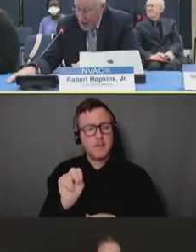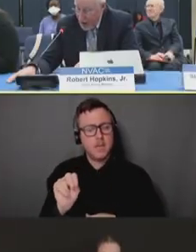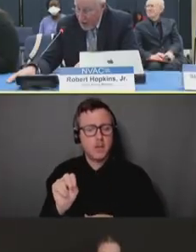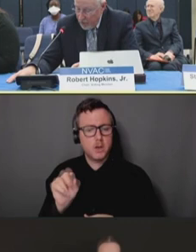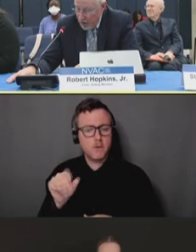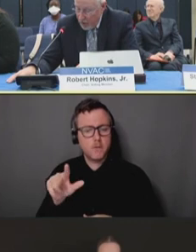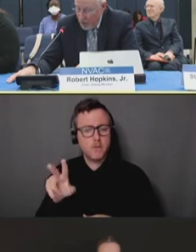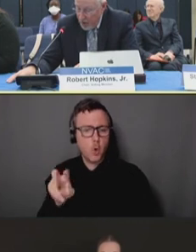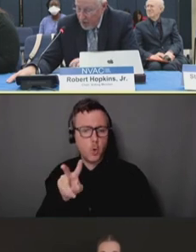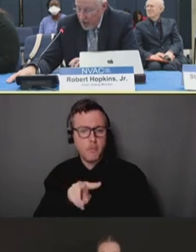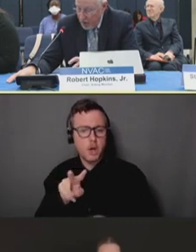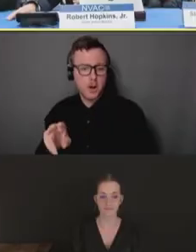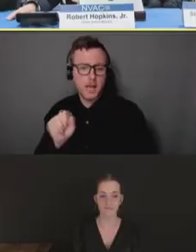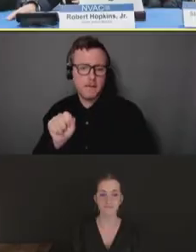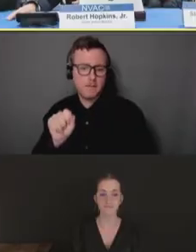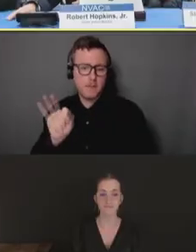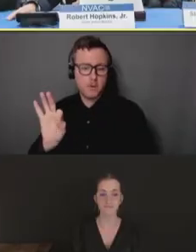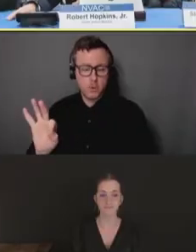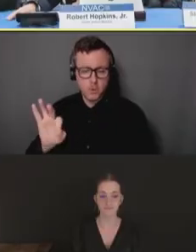Our presenter will be Dr. Matthew Sylte,